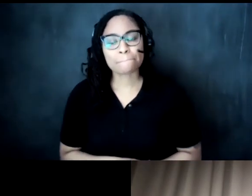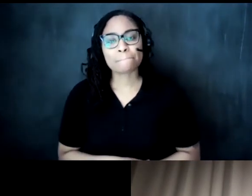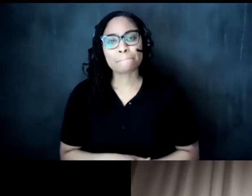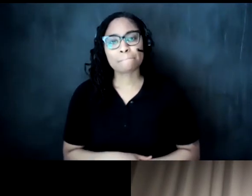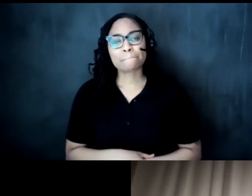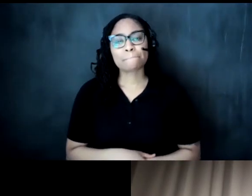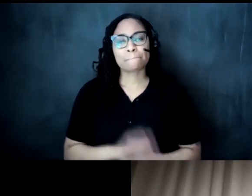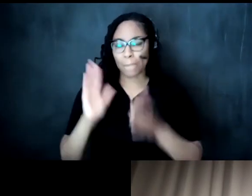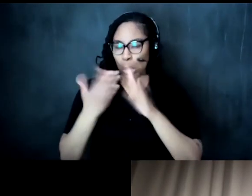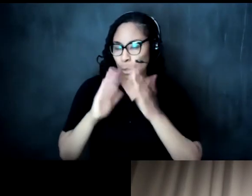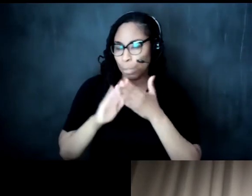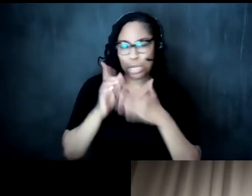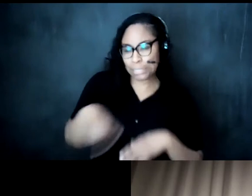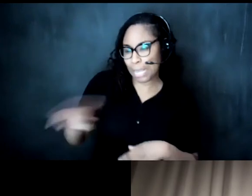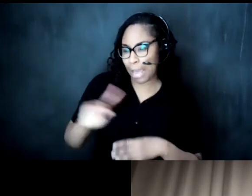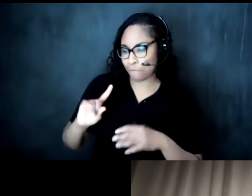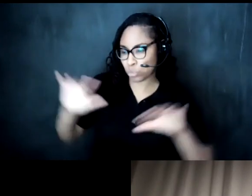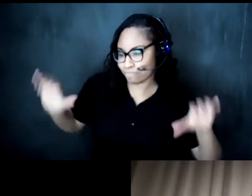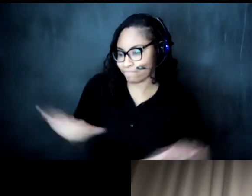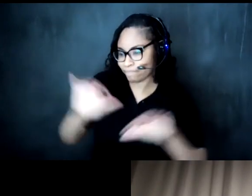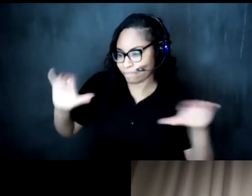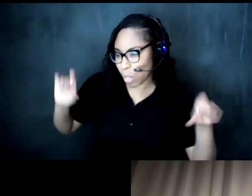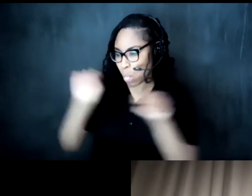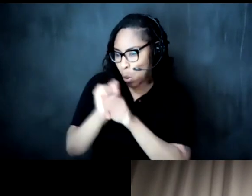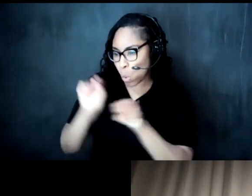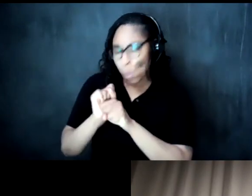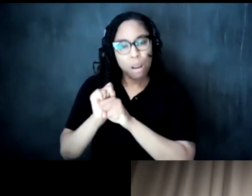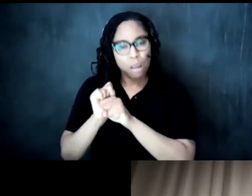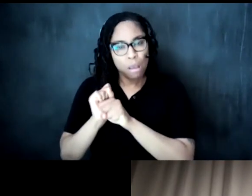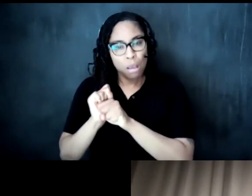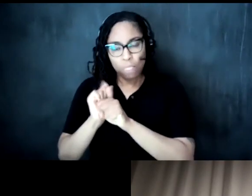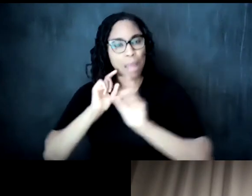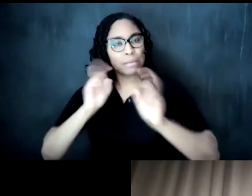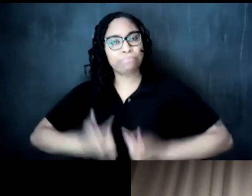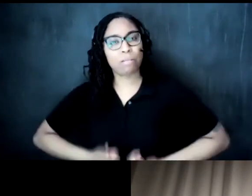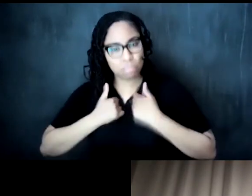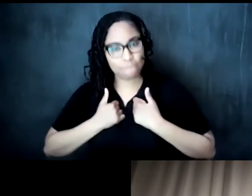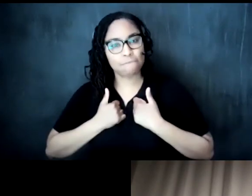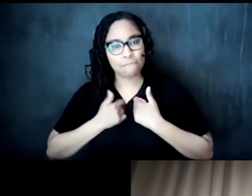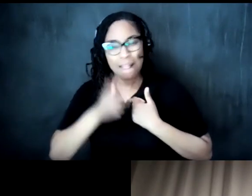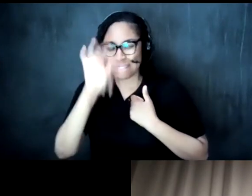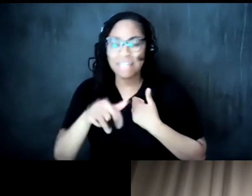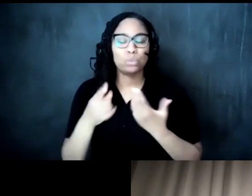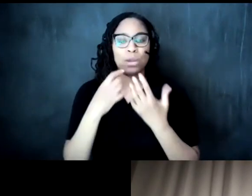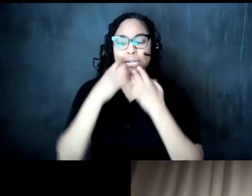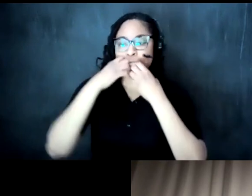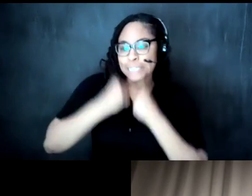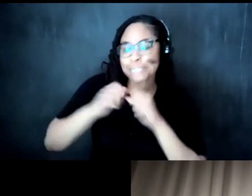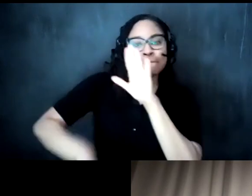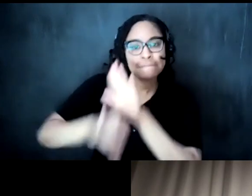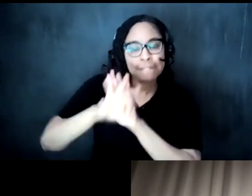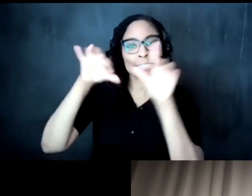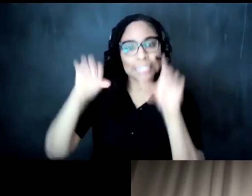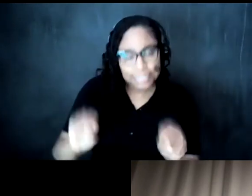to life that that is where that is where the sacred can be found and and and that work i think